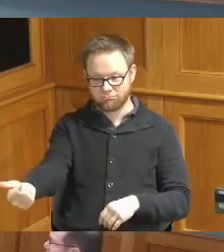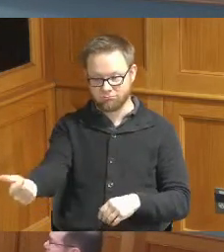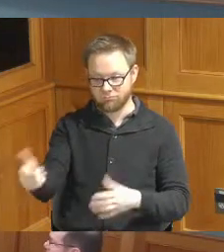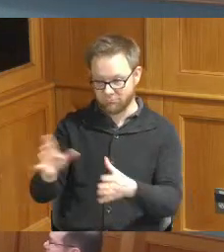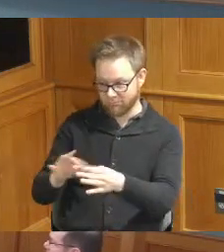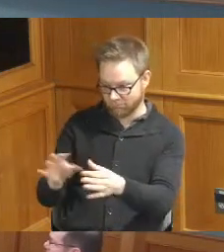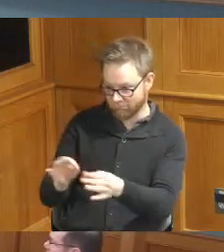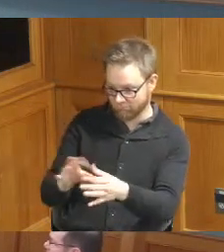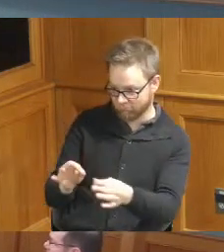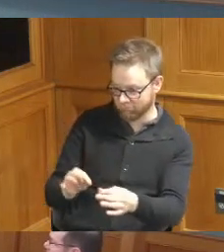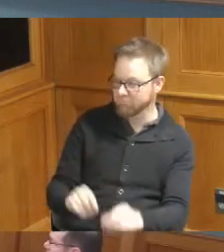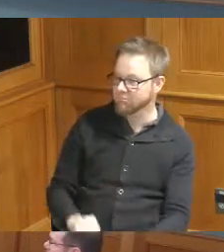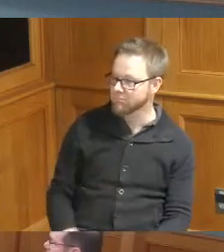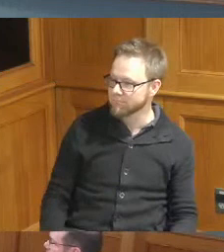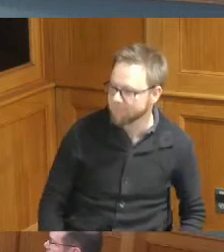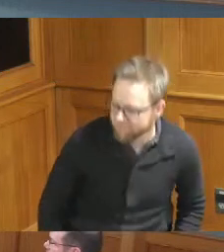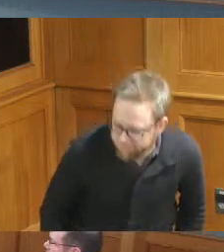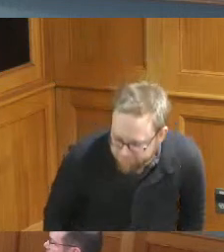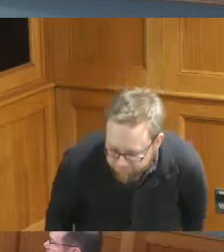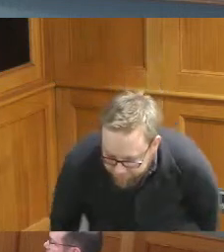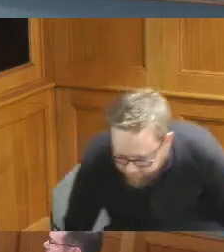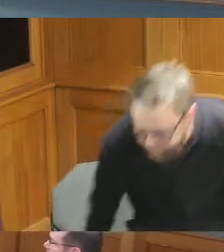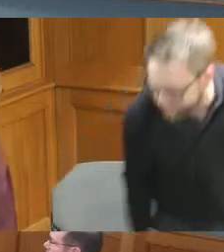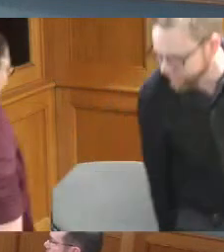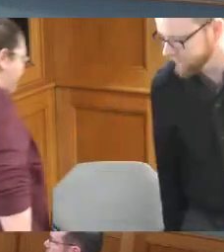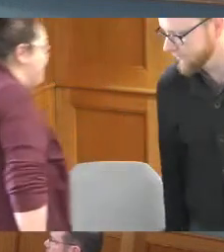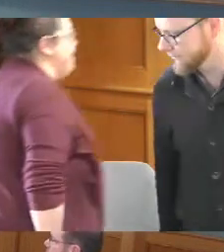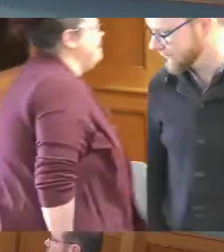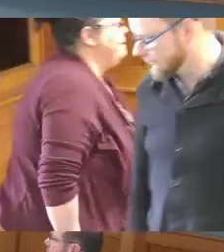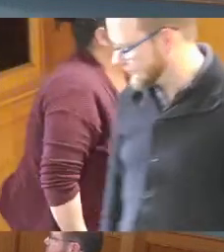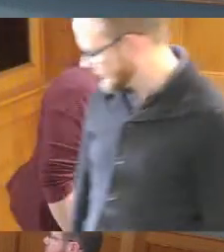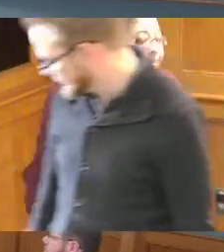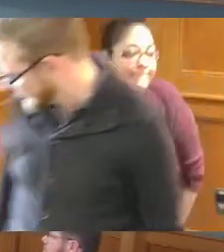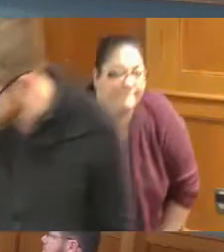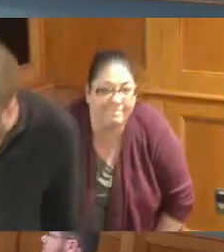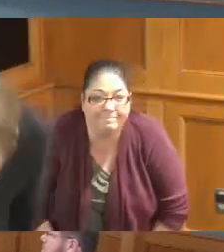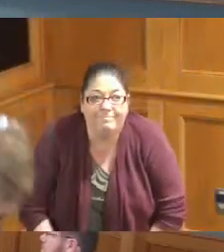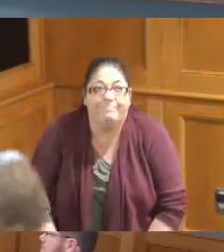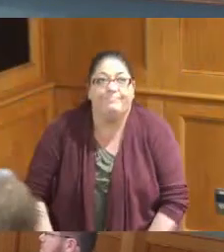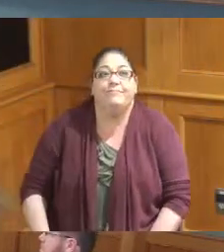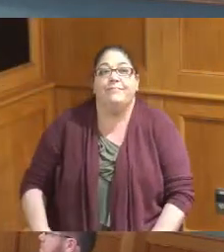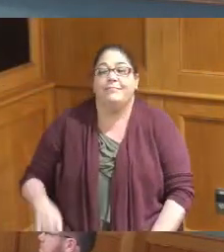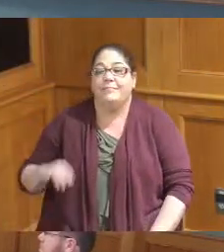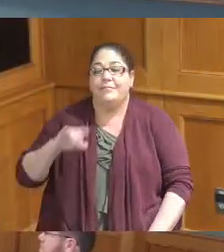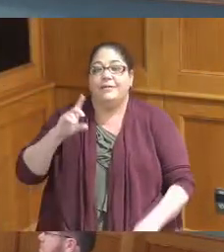thing to offer us thank you President just one by leave today in front of you is by leave number one